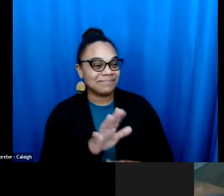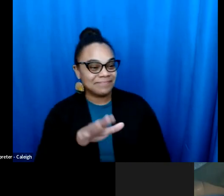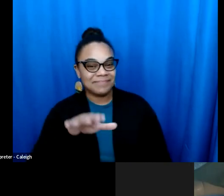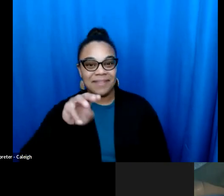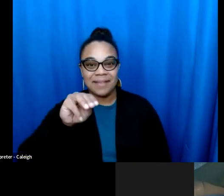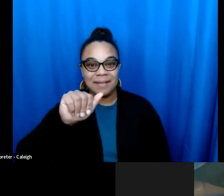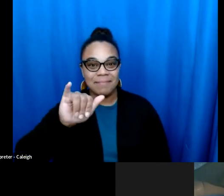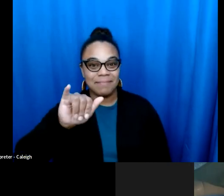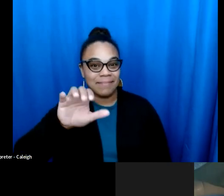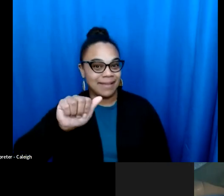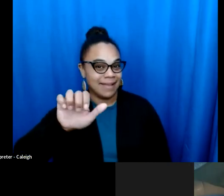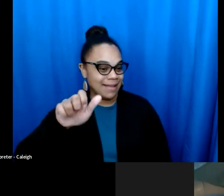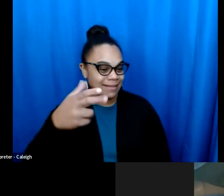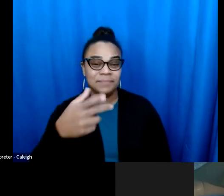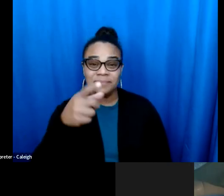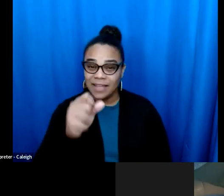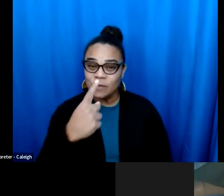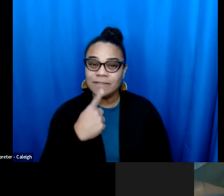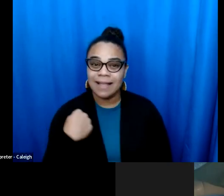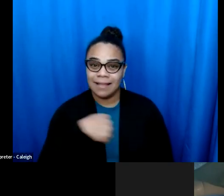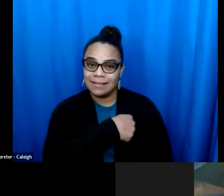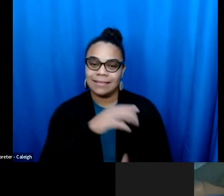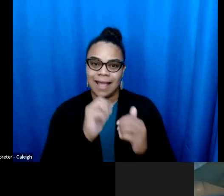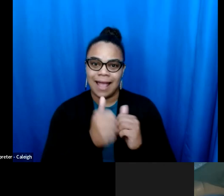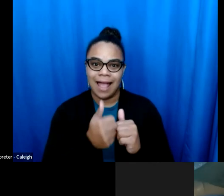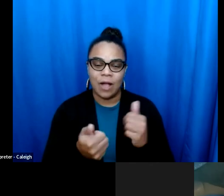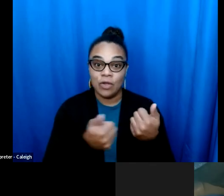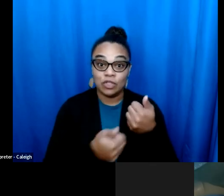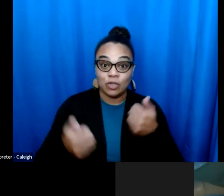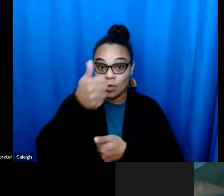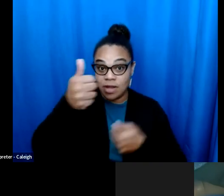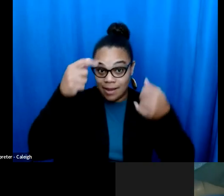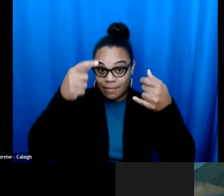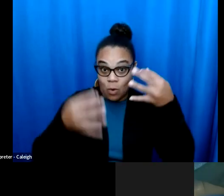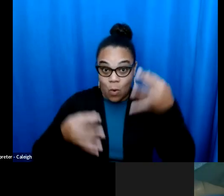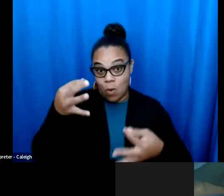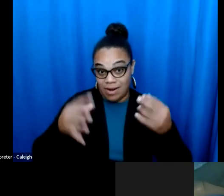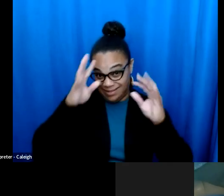we just say yes and don't let her finish